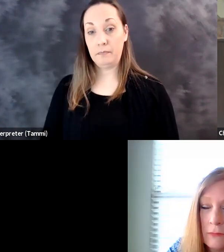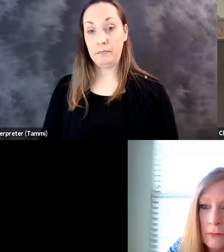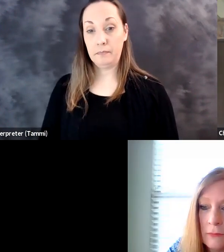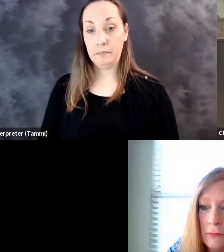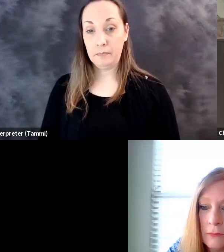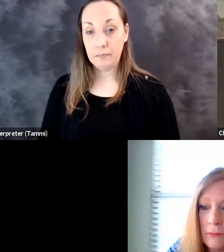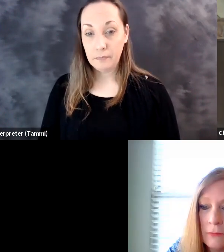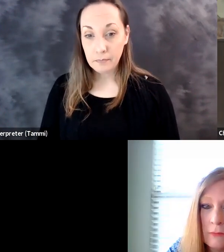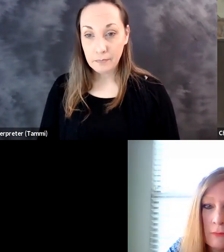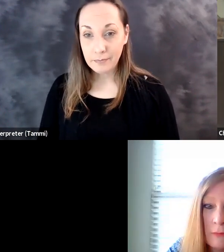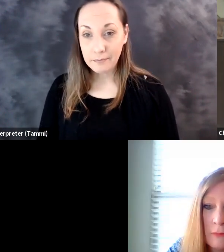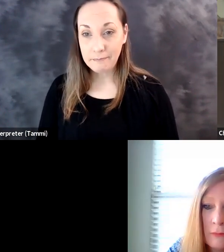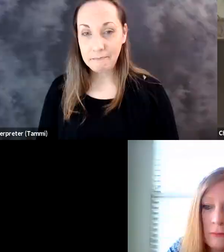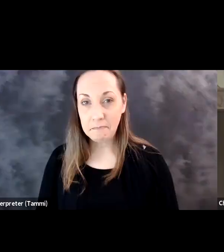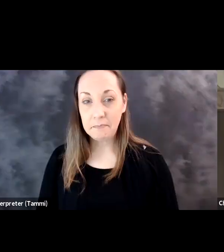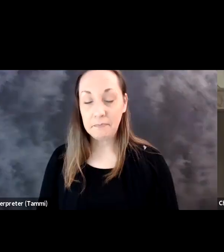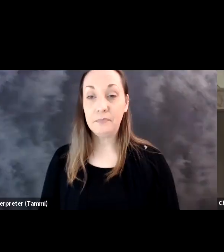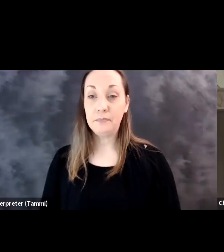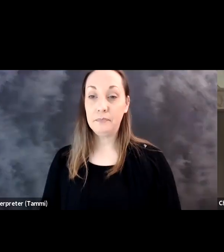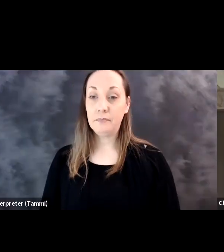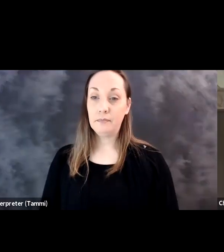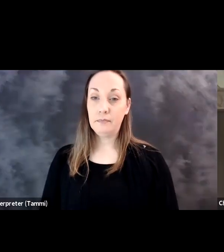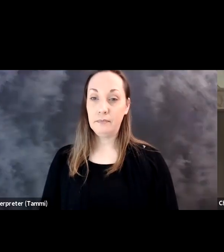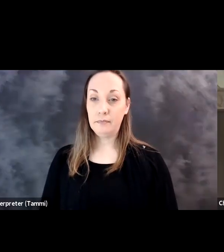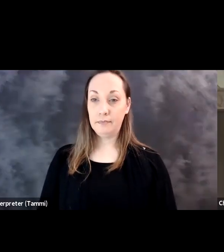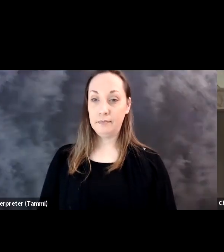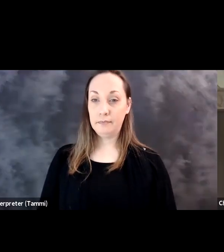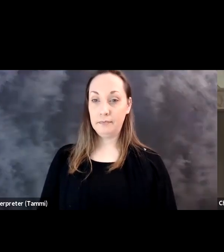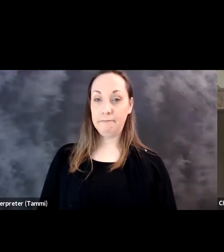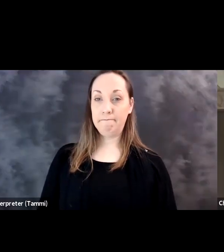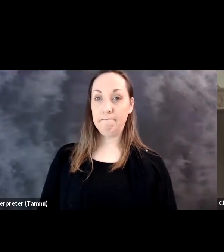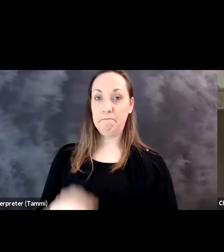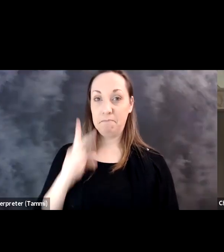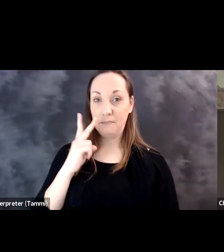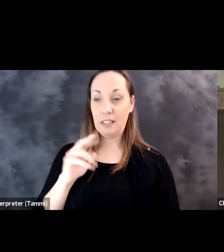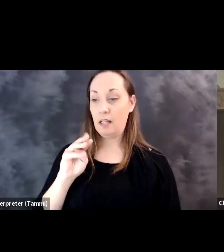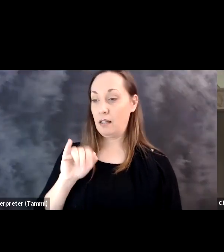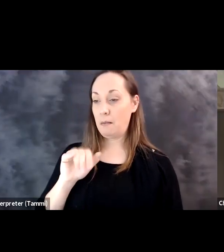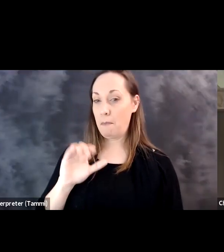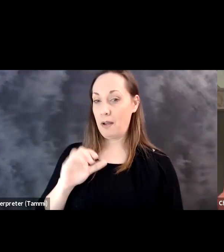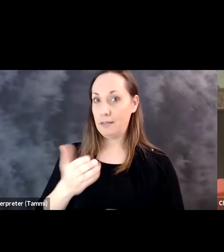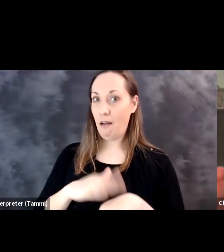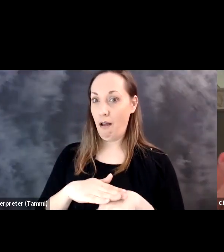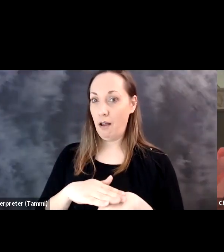technical assistance, if you can -- I'm seeing mic on.